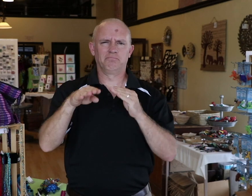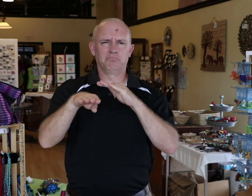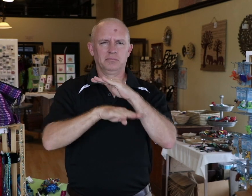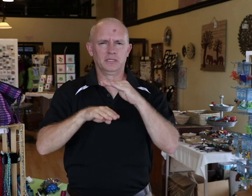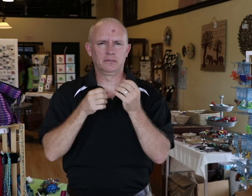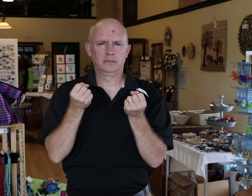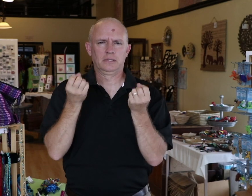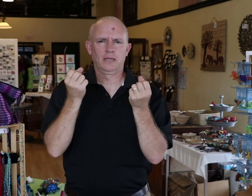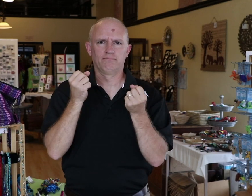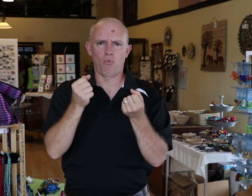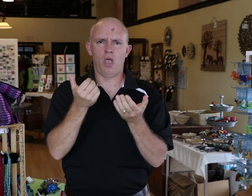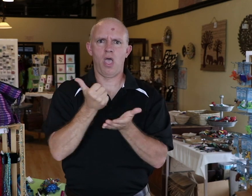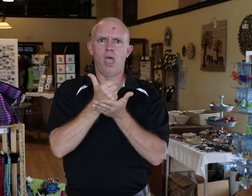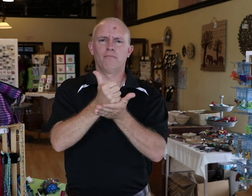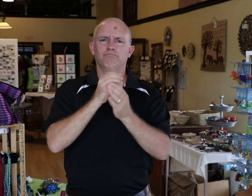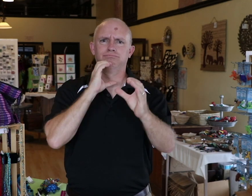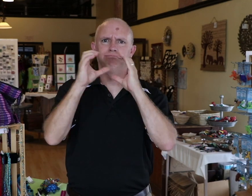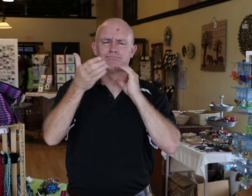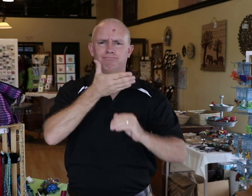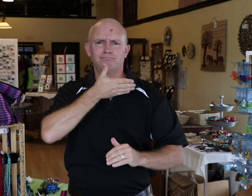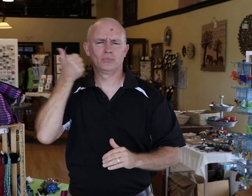we will show you some basic sign language to help you communicate with